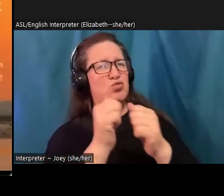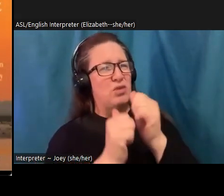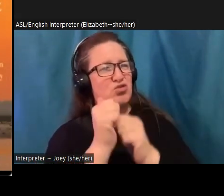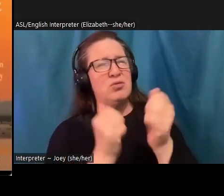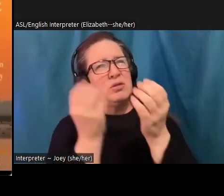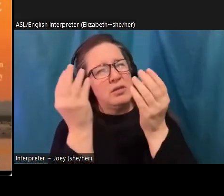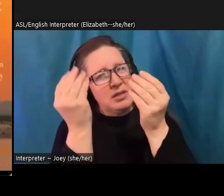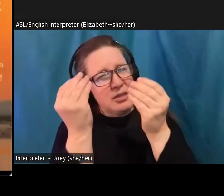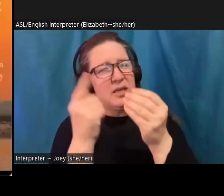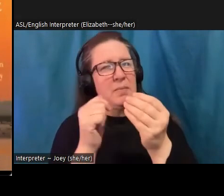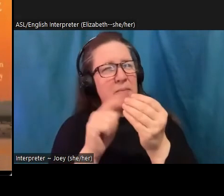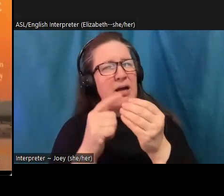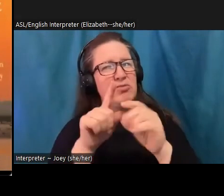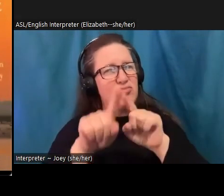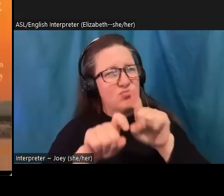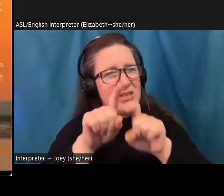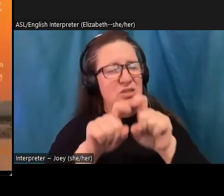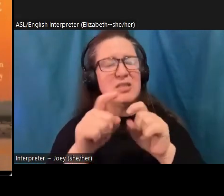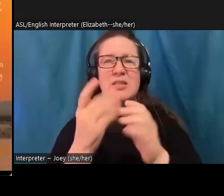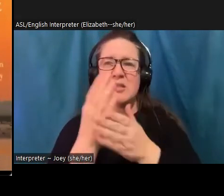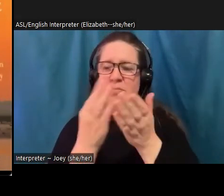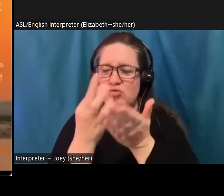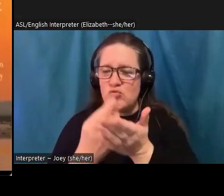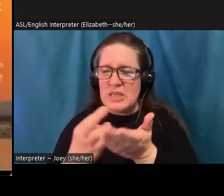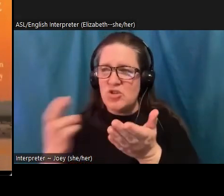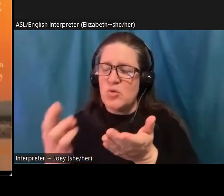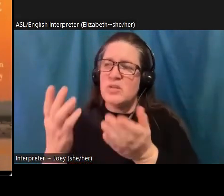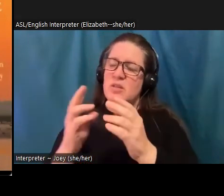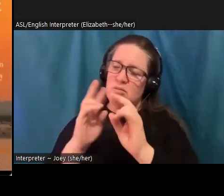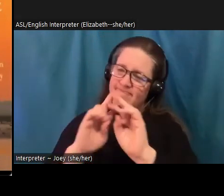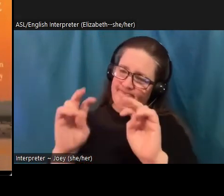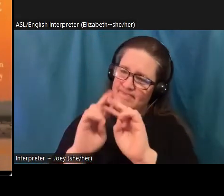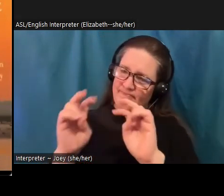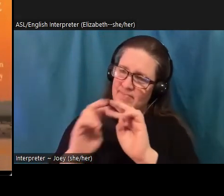the resources for coming to you know, to be at peace with the decision that you decide to make.